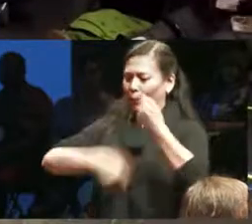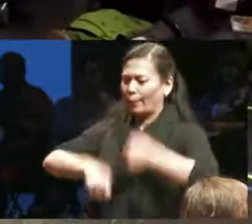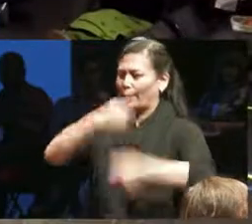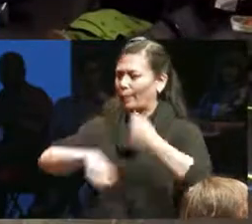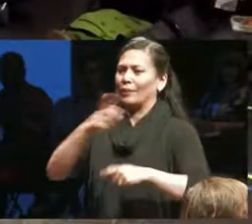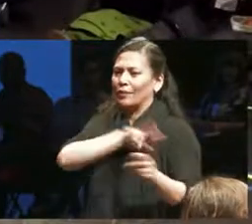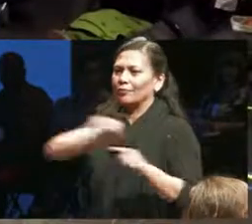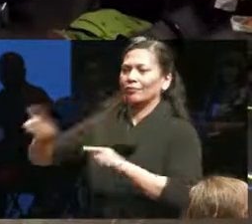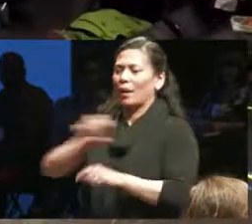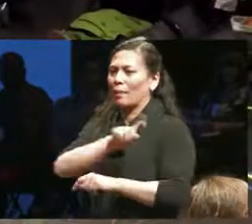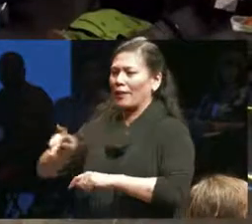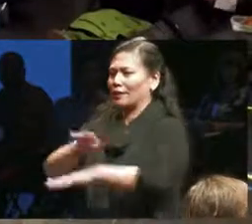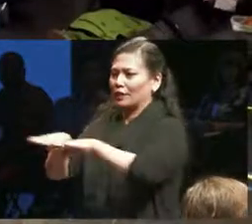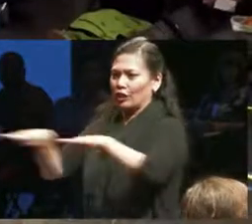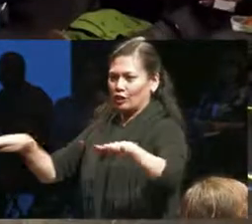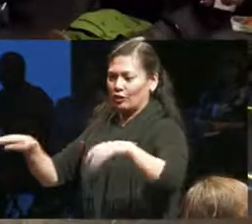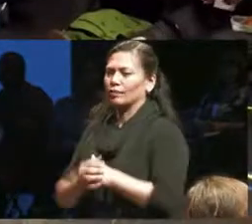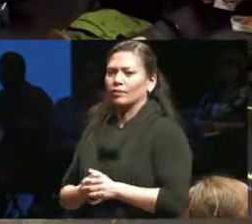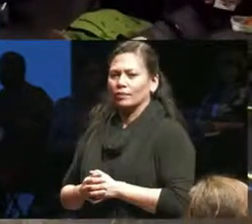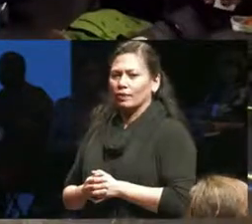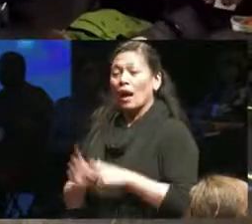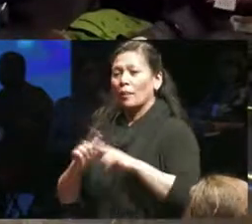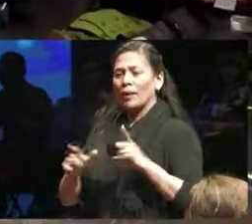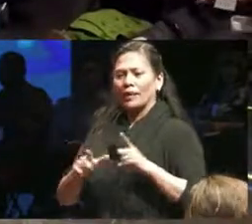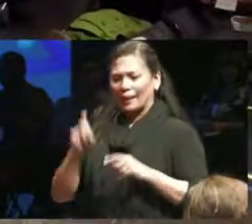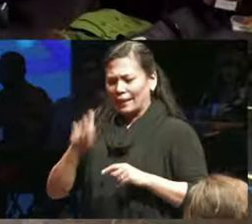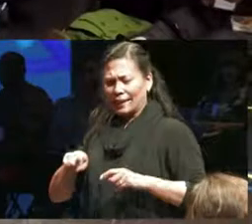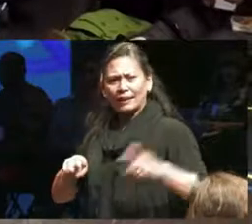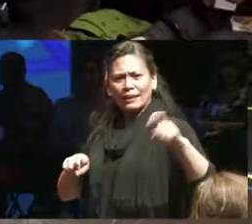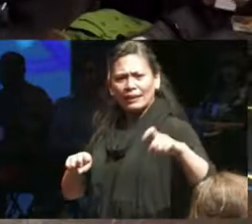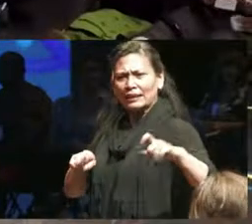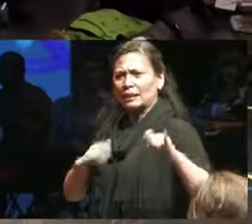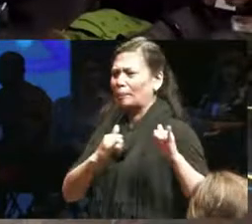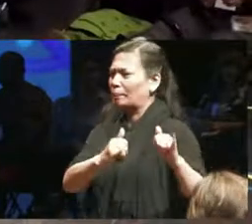needed to and it was the same our needs were the same right we needed assistance